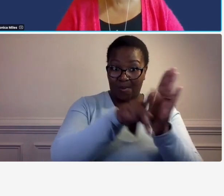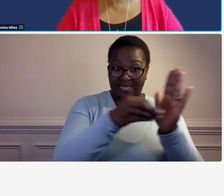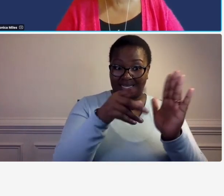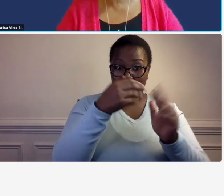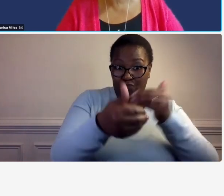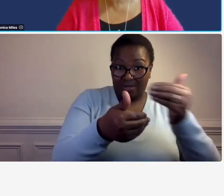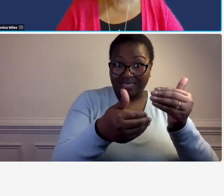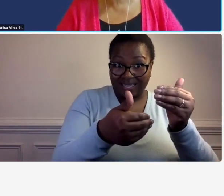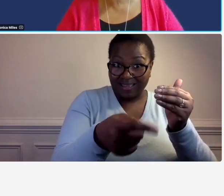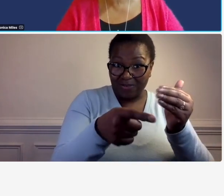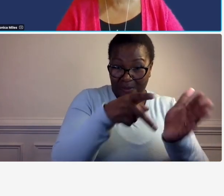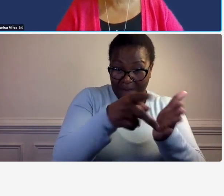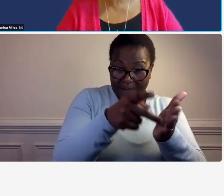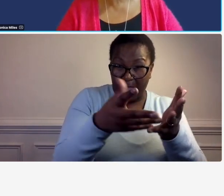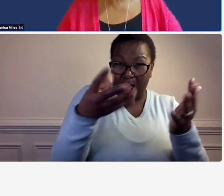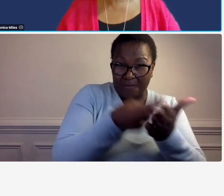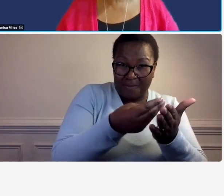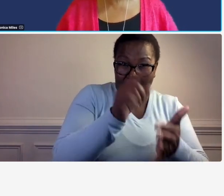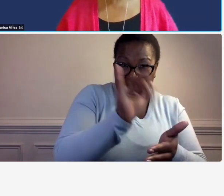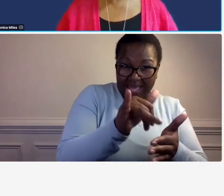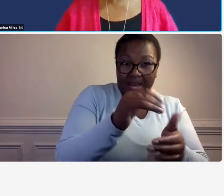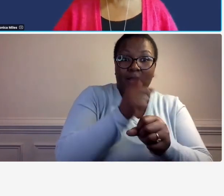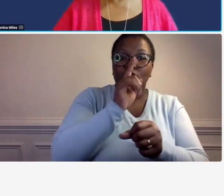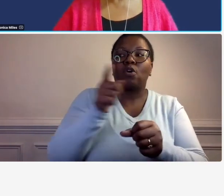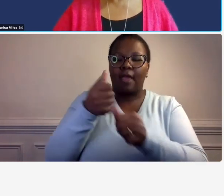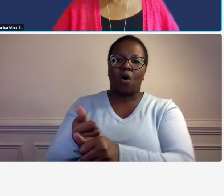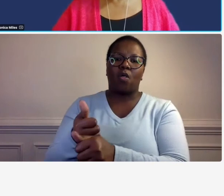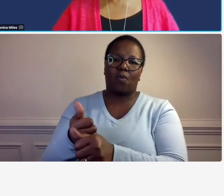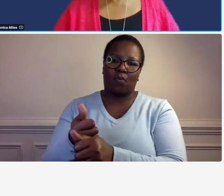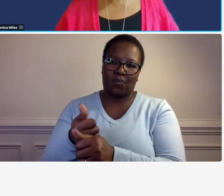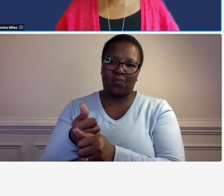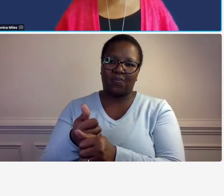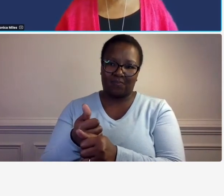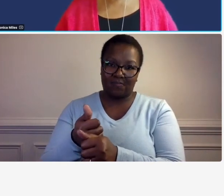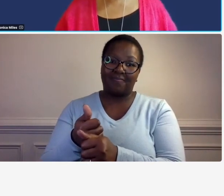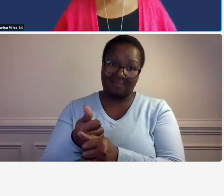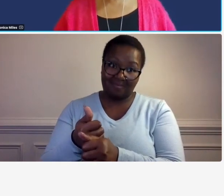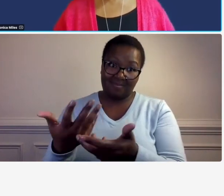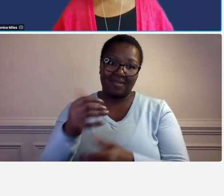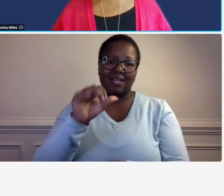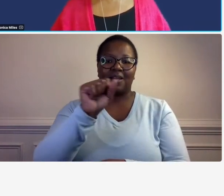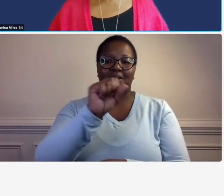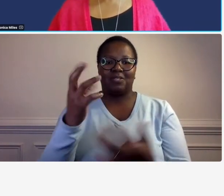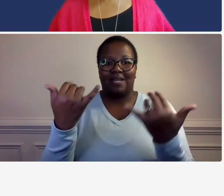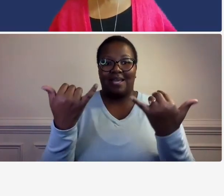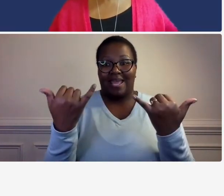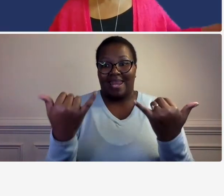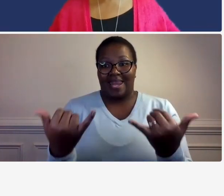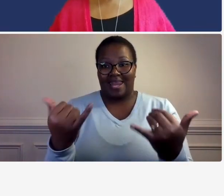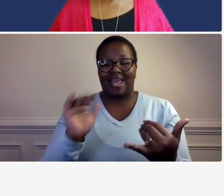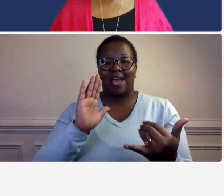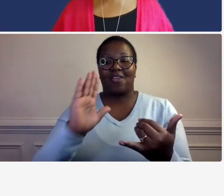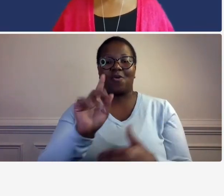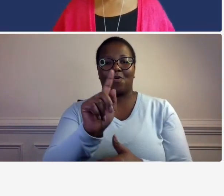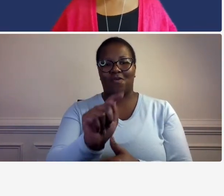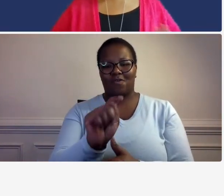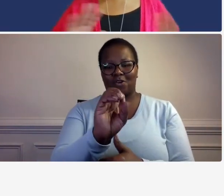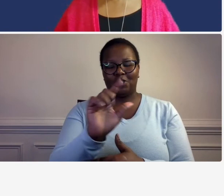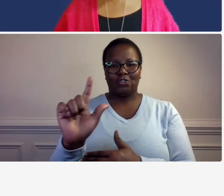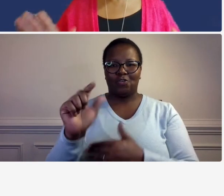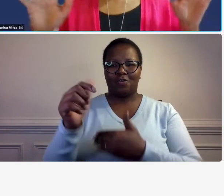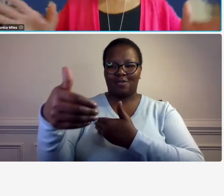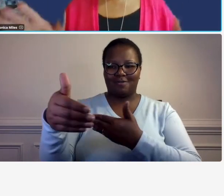that um you know they're being adhered to so next your tool box must-haves so these are the things